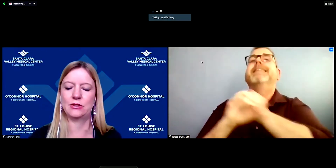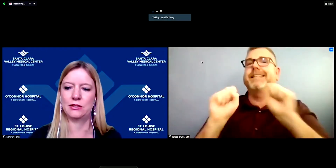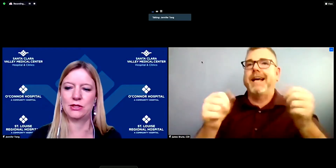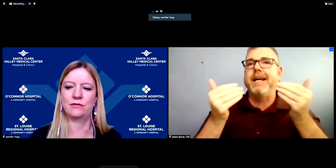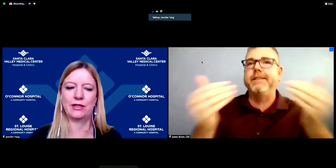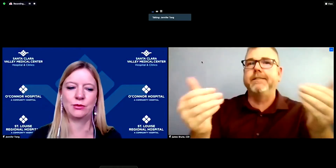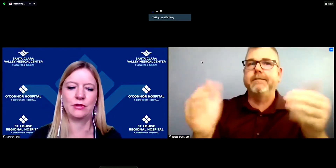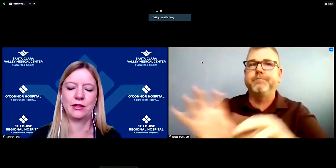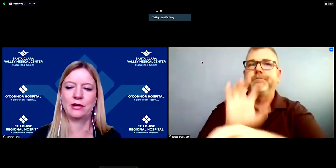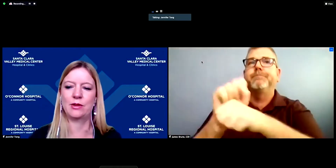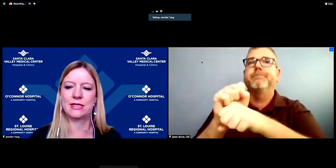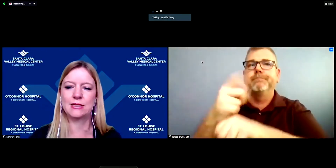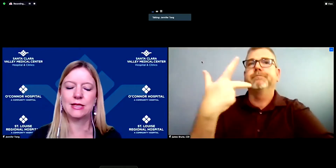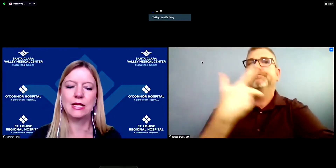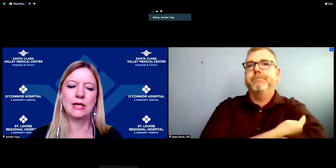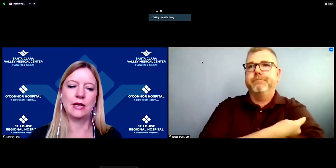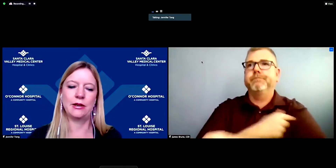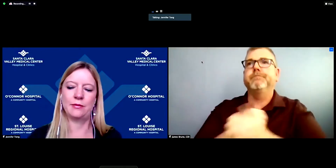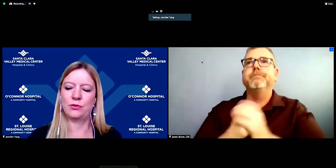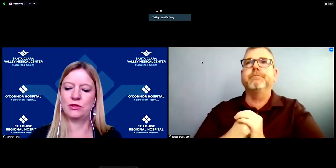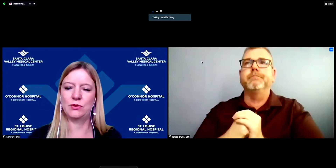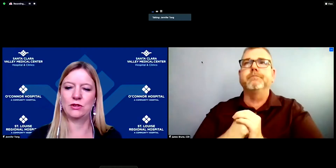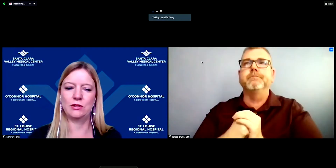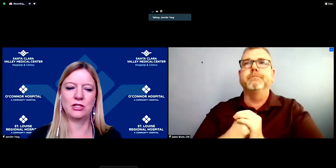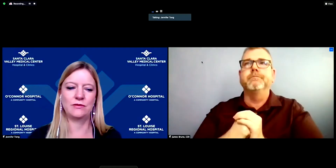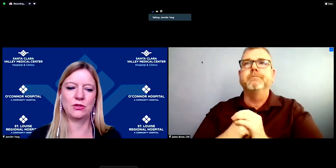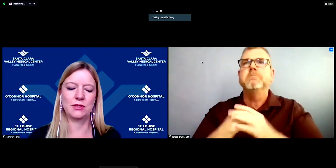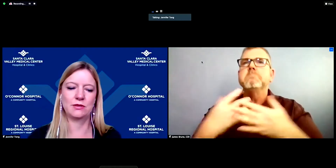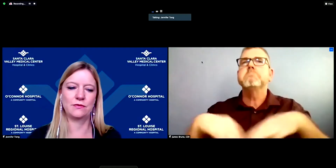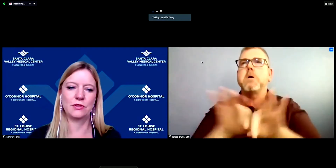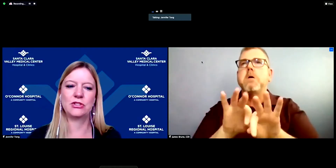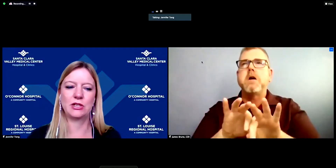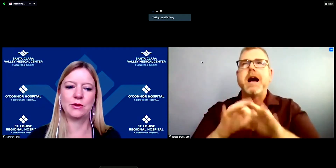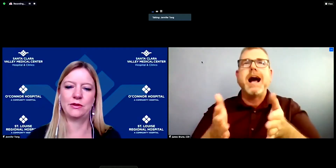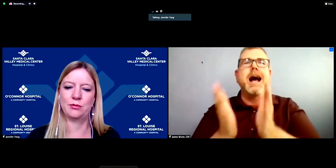are also available on our website, but we do encourage individuals to first check with their